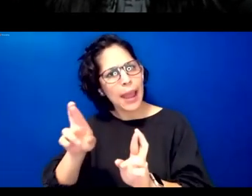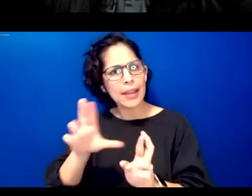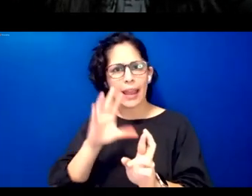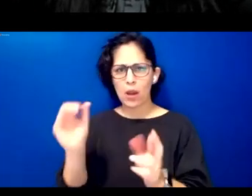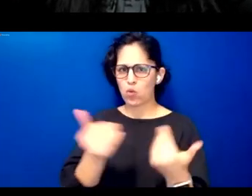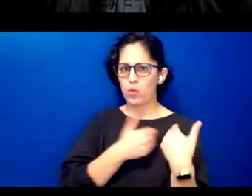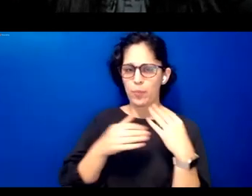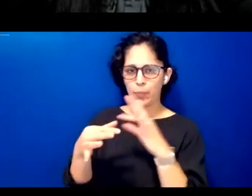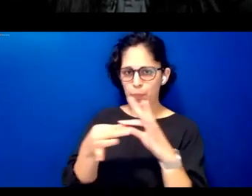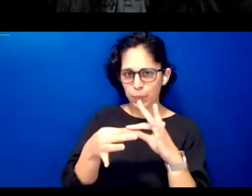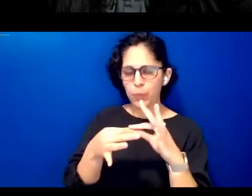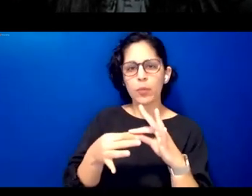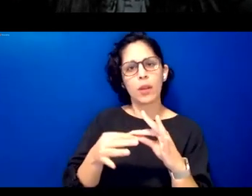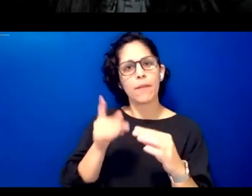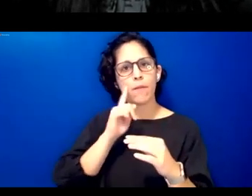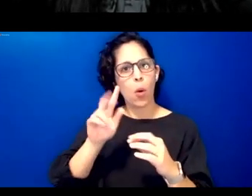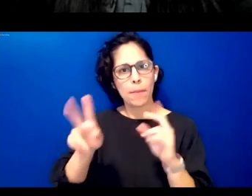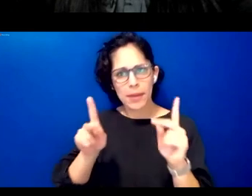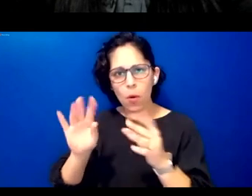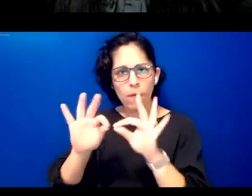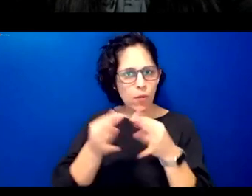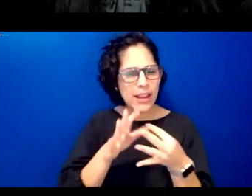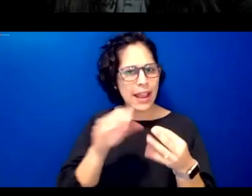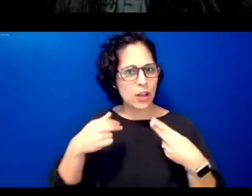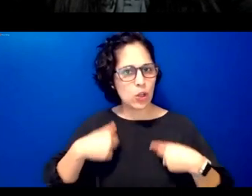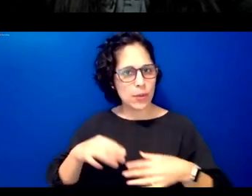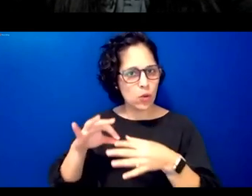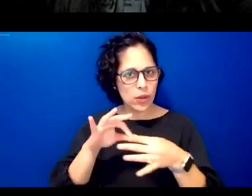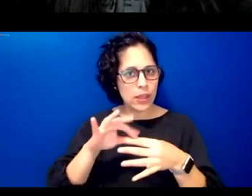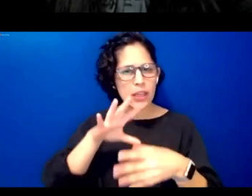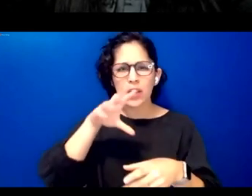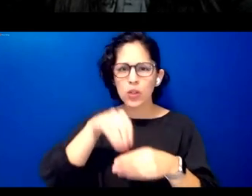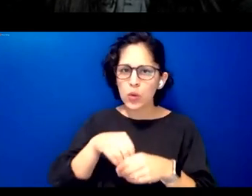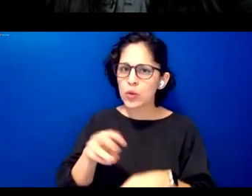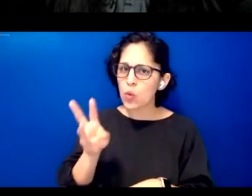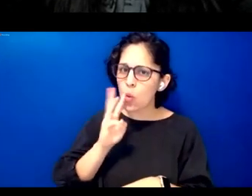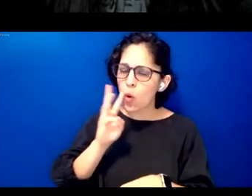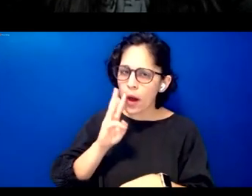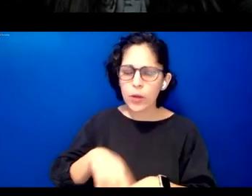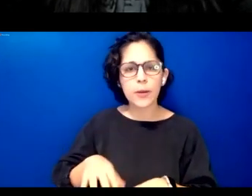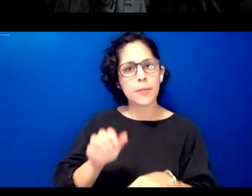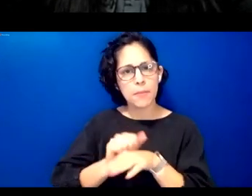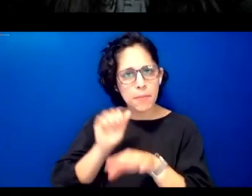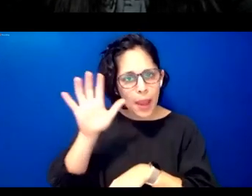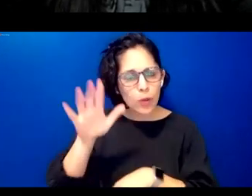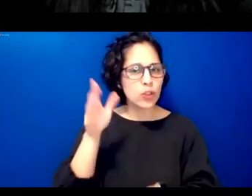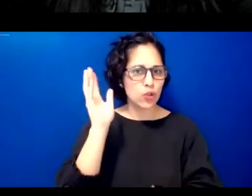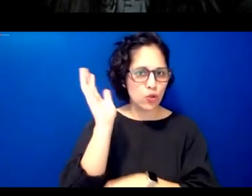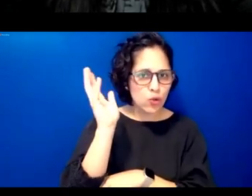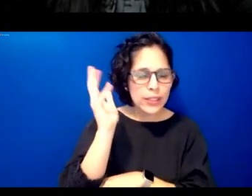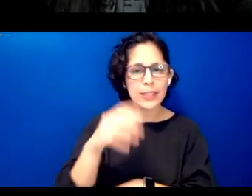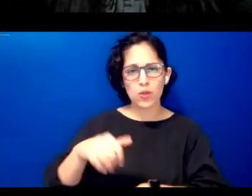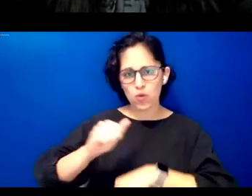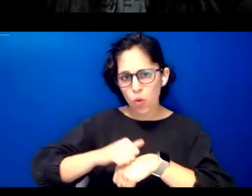to the more than human relations which includes our waters mountains trees rocks four-legged